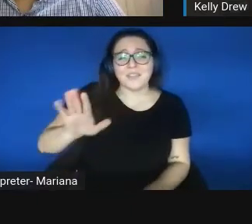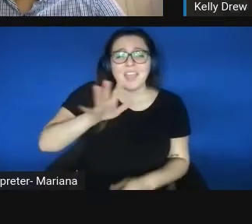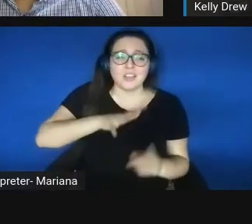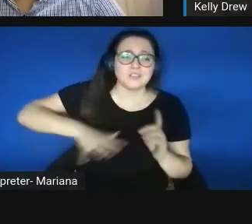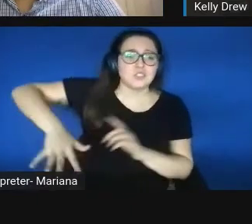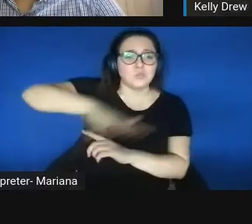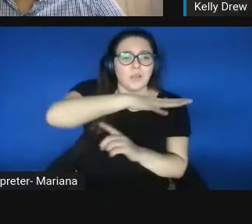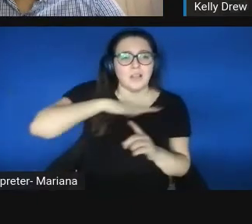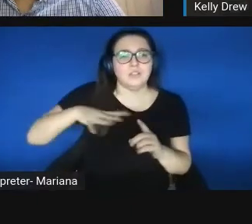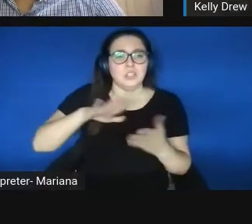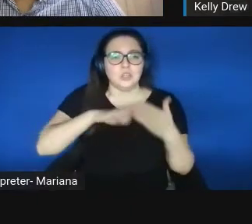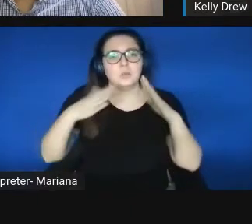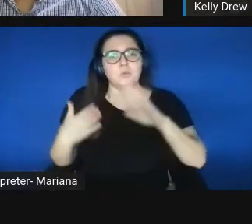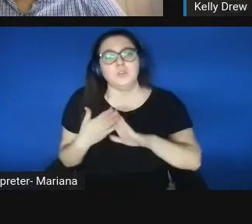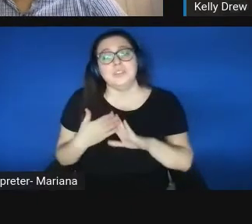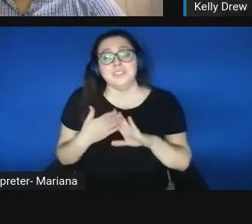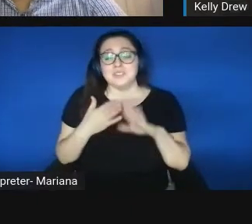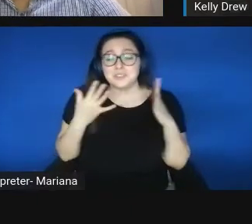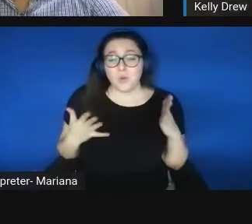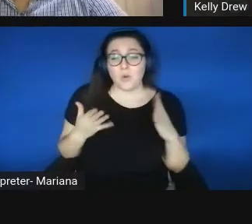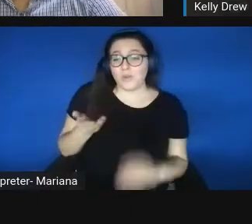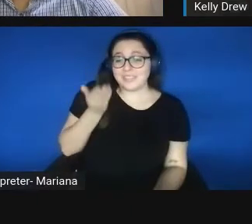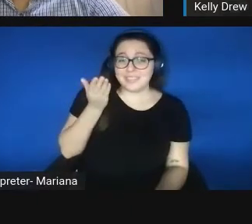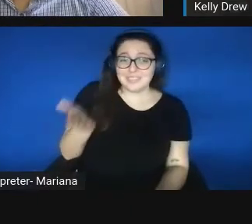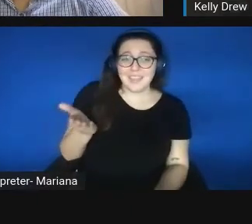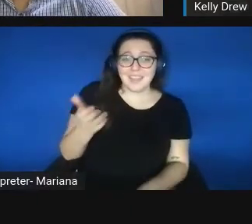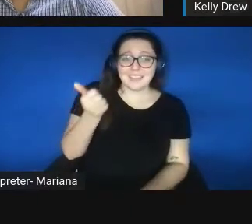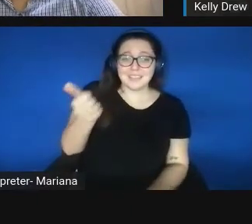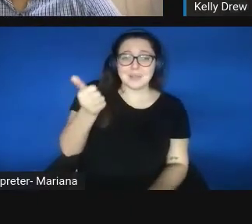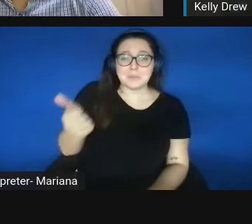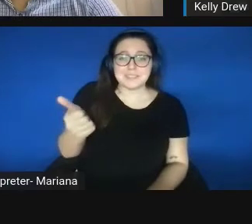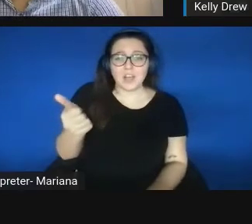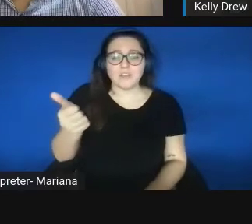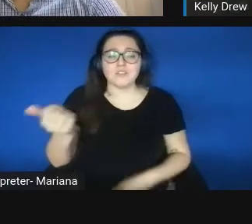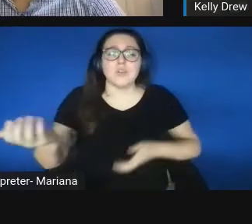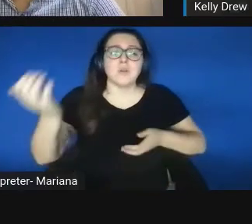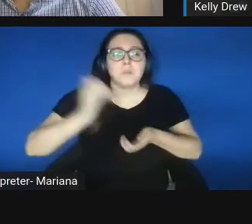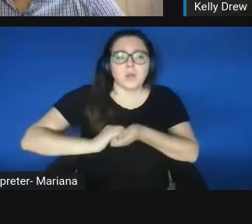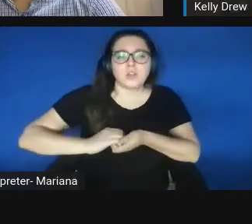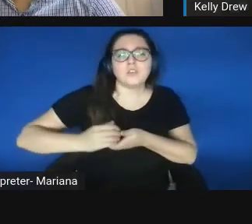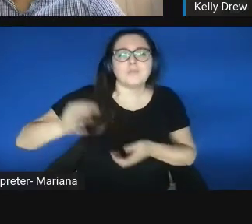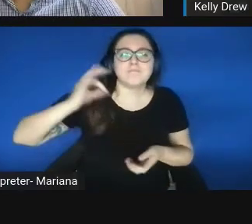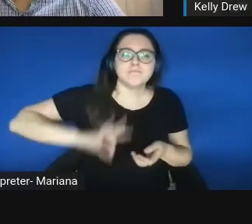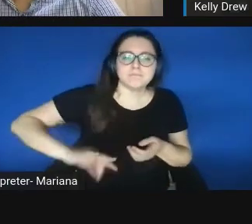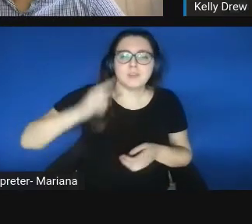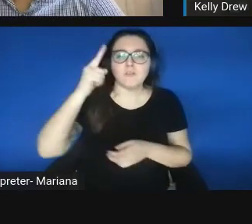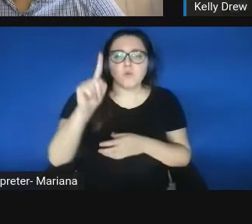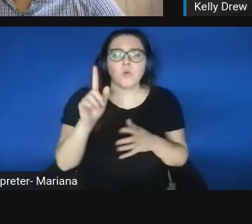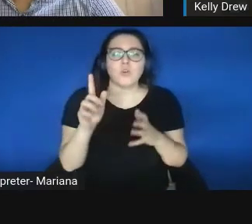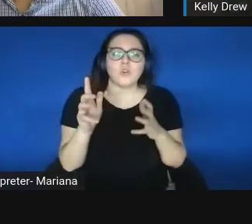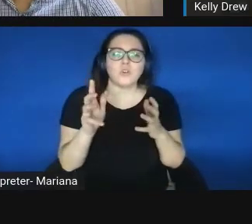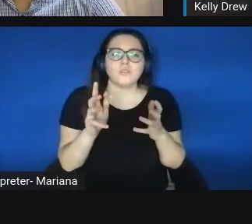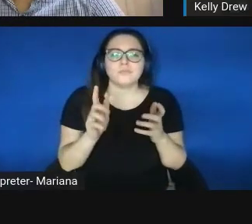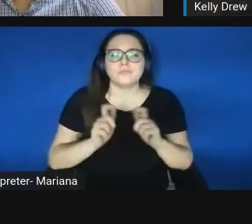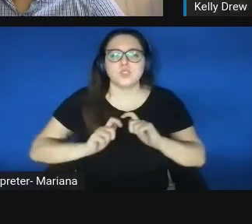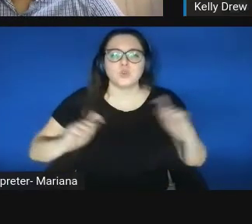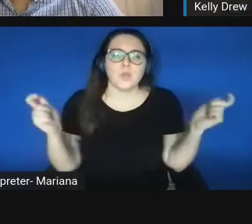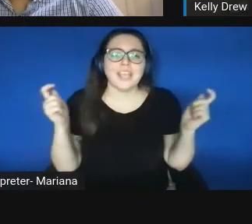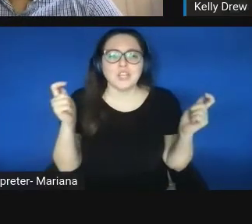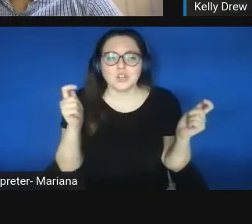So they themselves are conduits for greater investment. And that's the kind of recognition